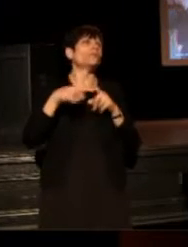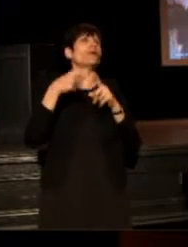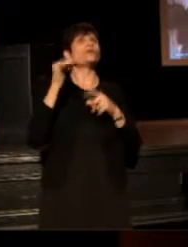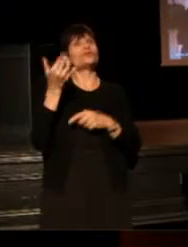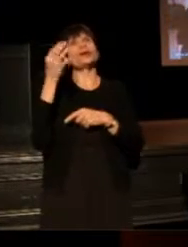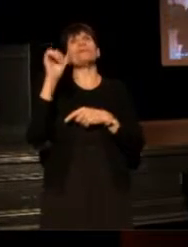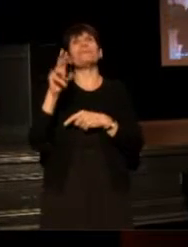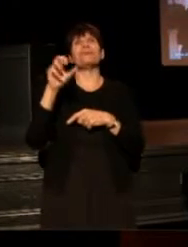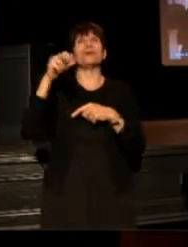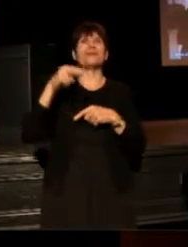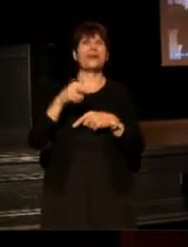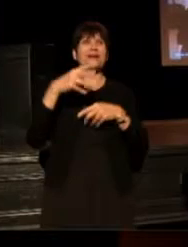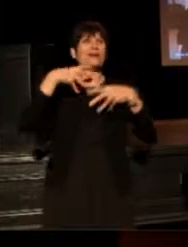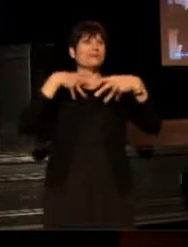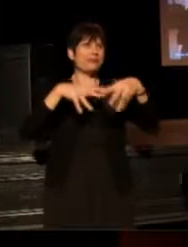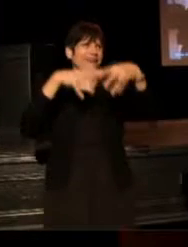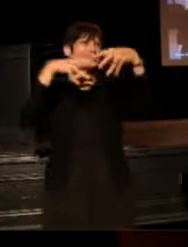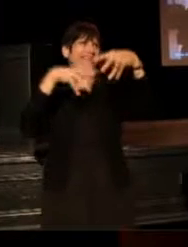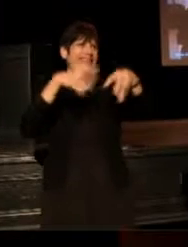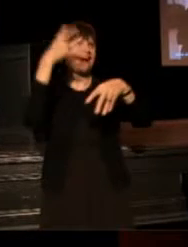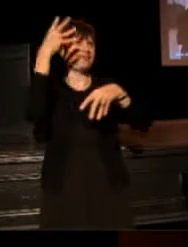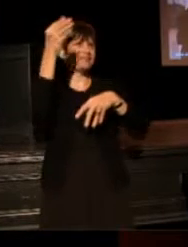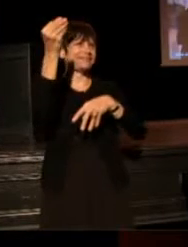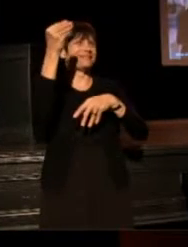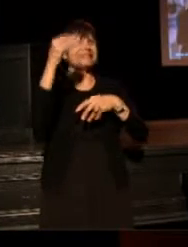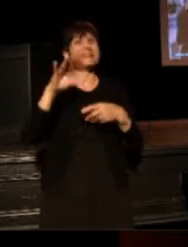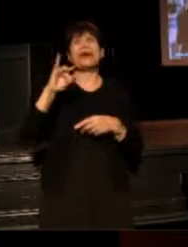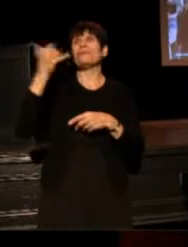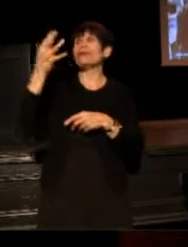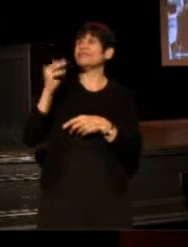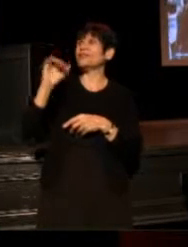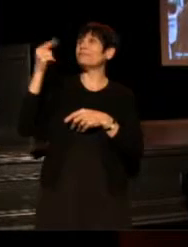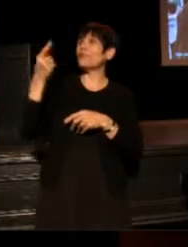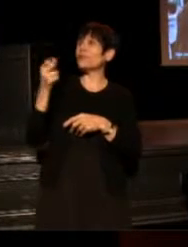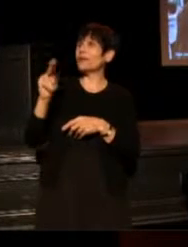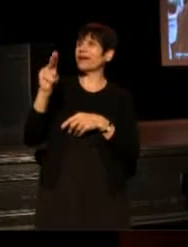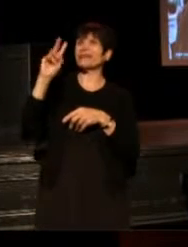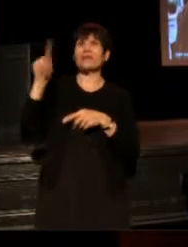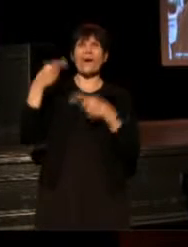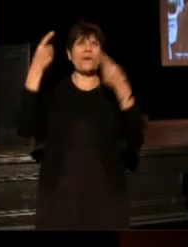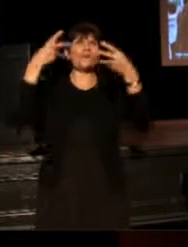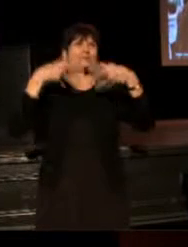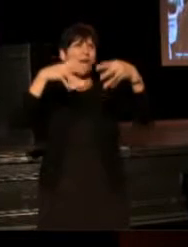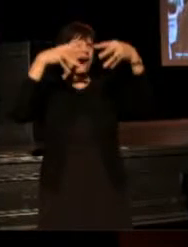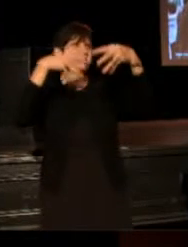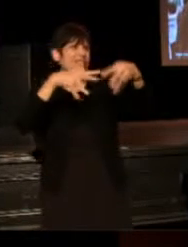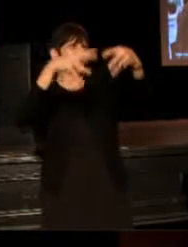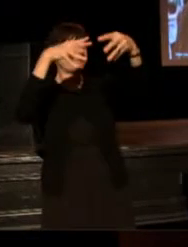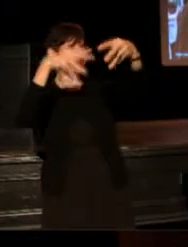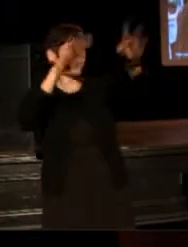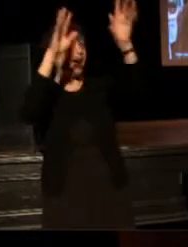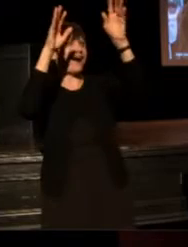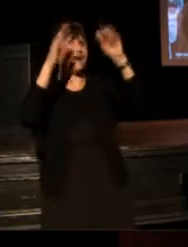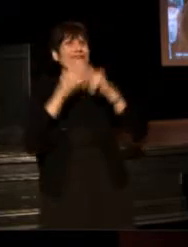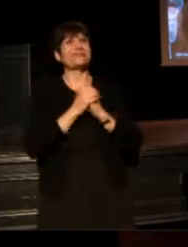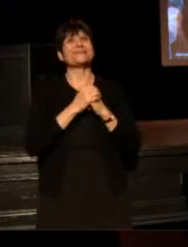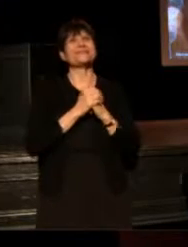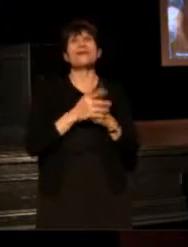When Jim O'Quinn goes marching out